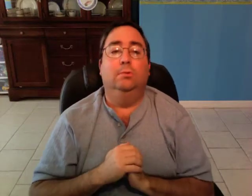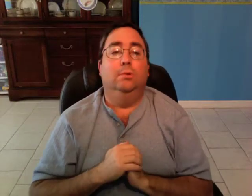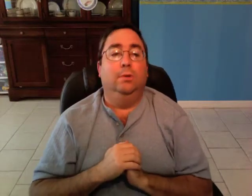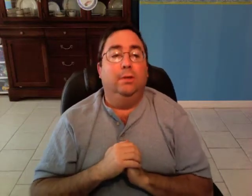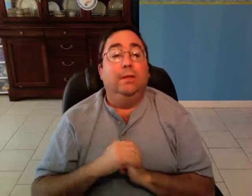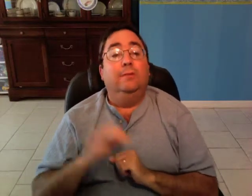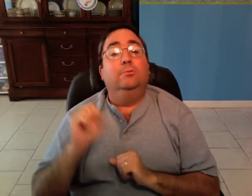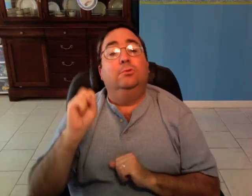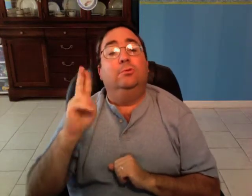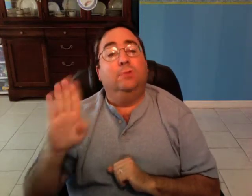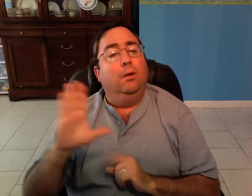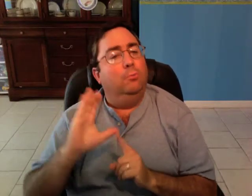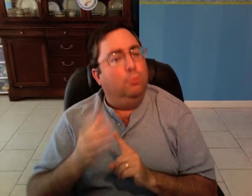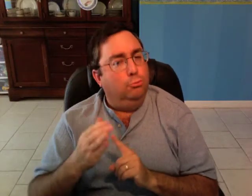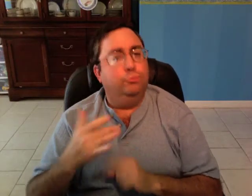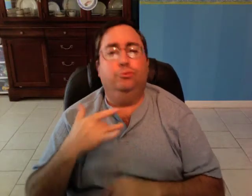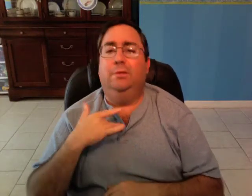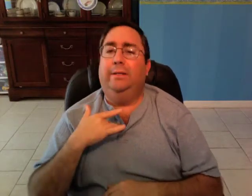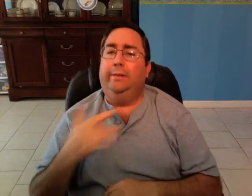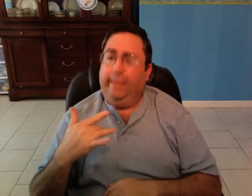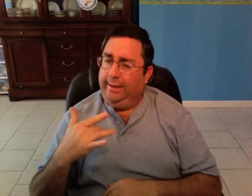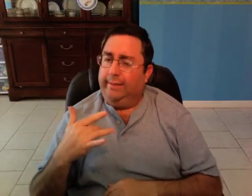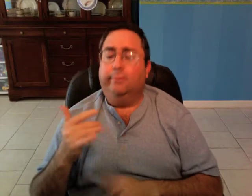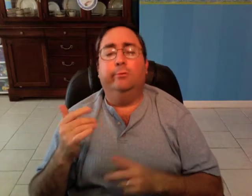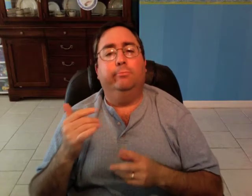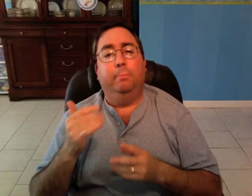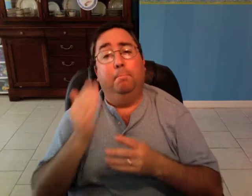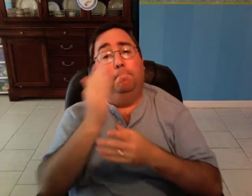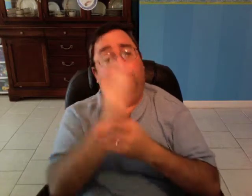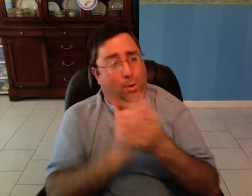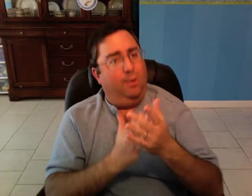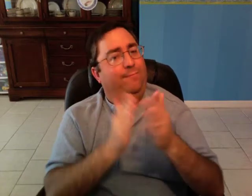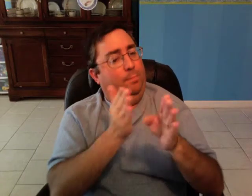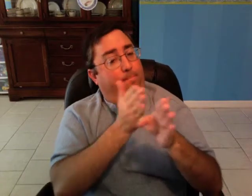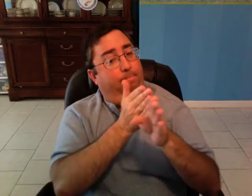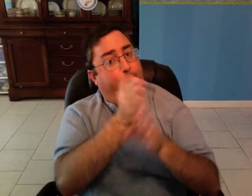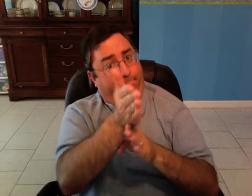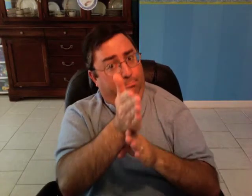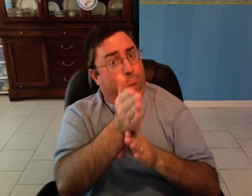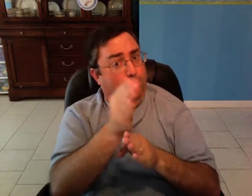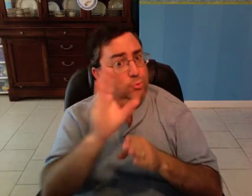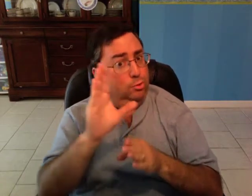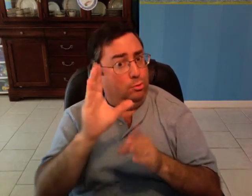Subcultures tend to be part of the majority culture,